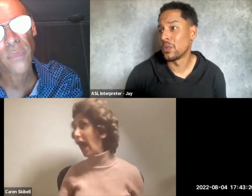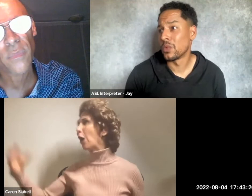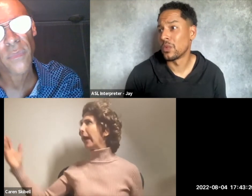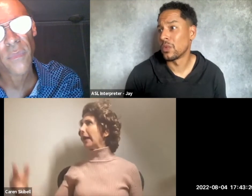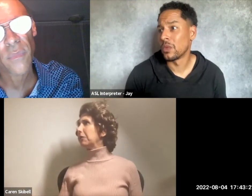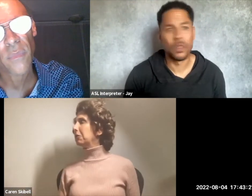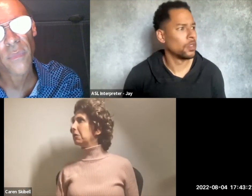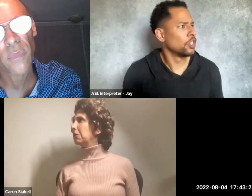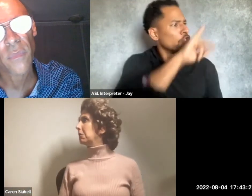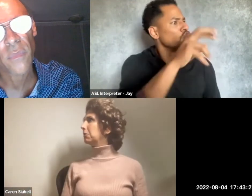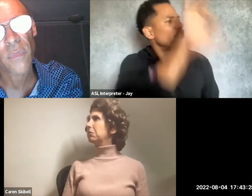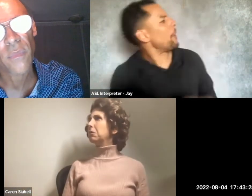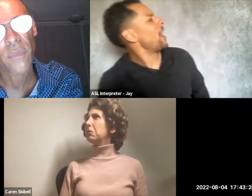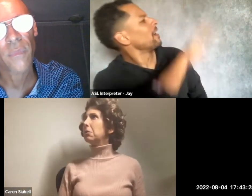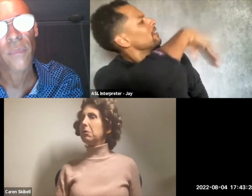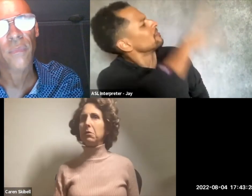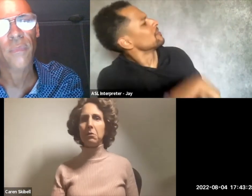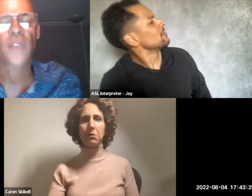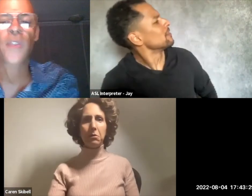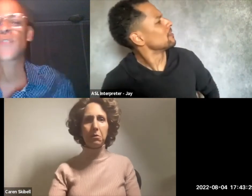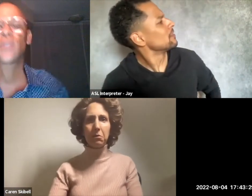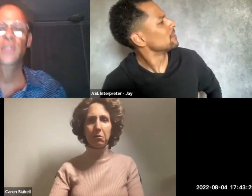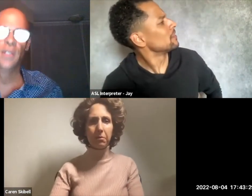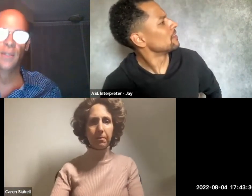Thanks for listening.